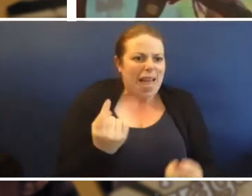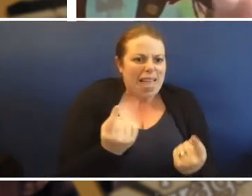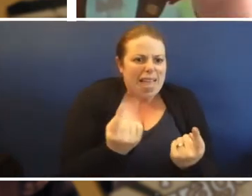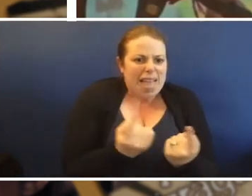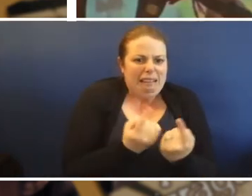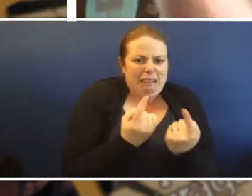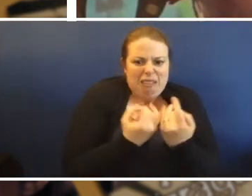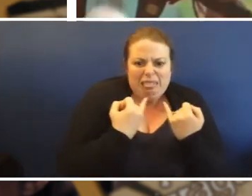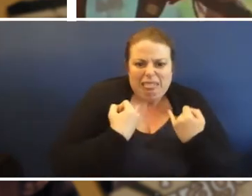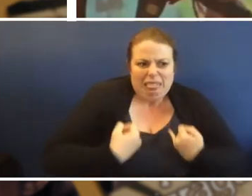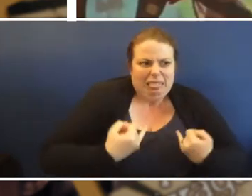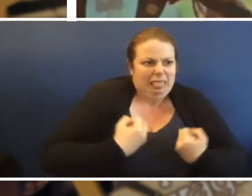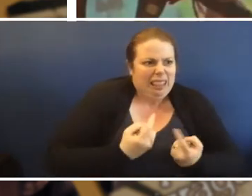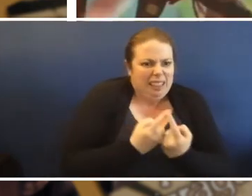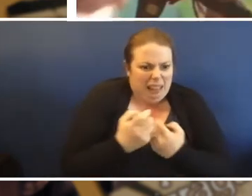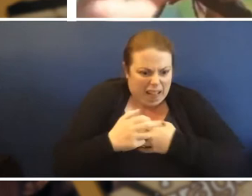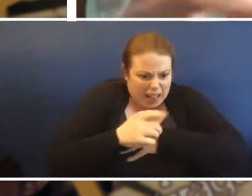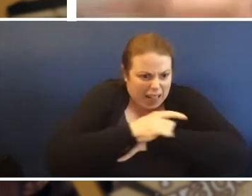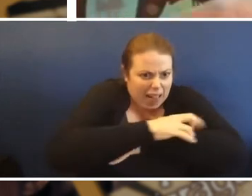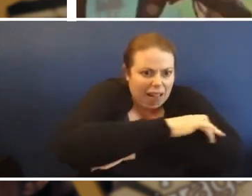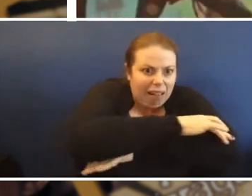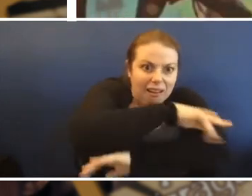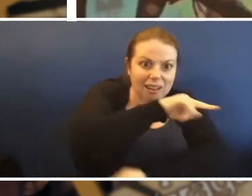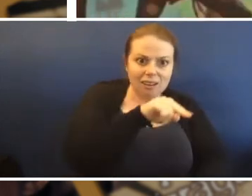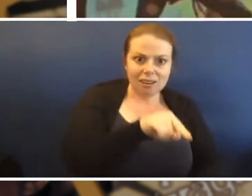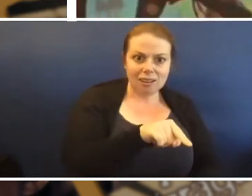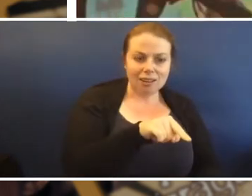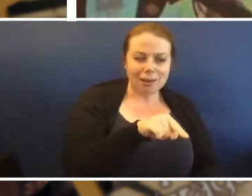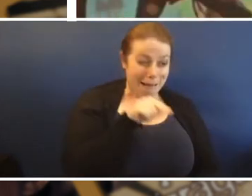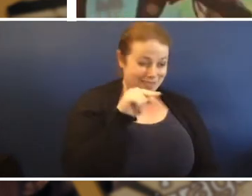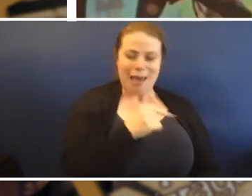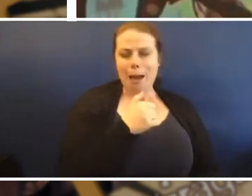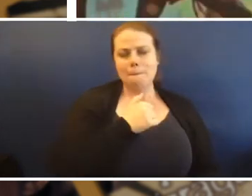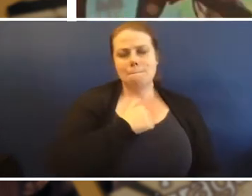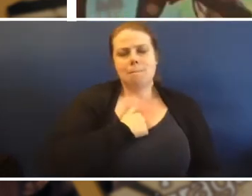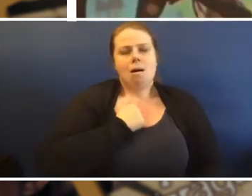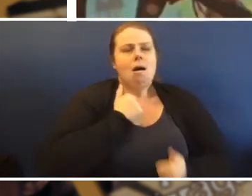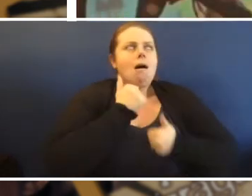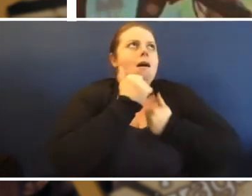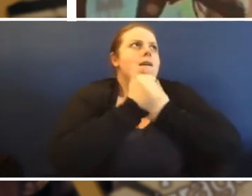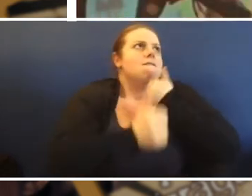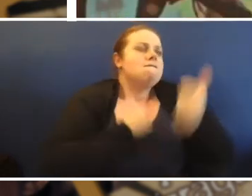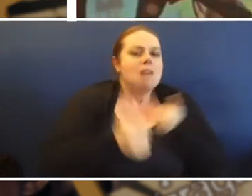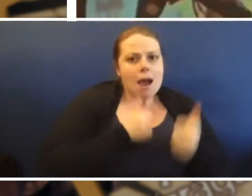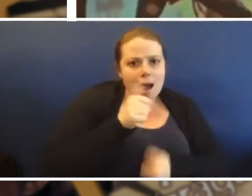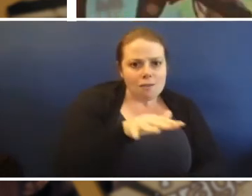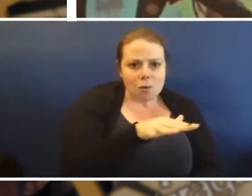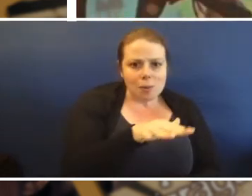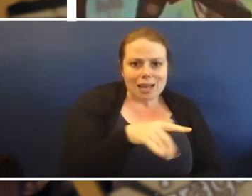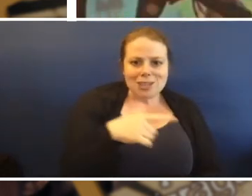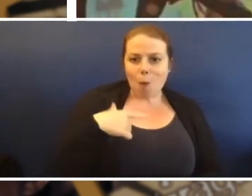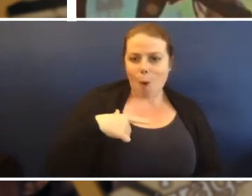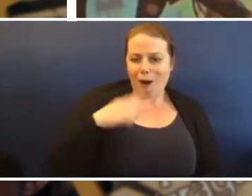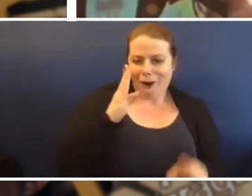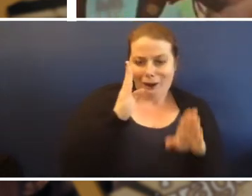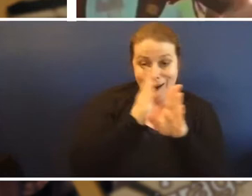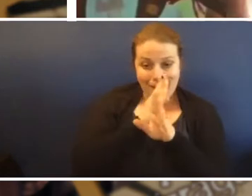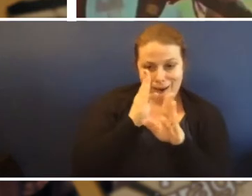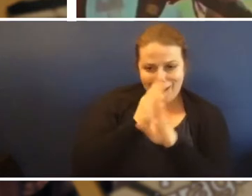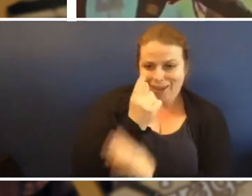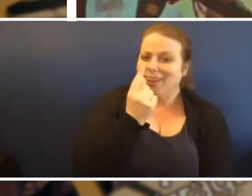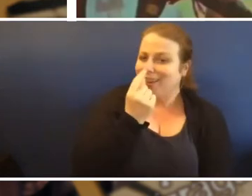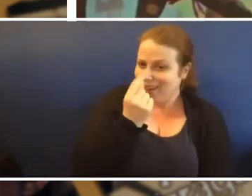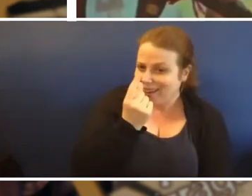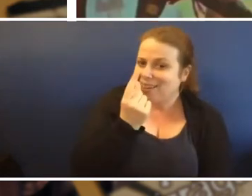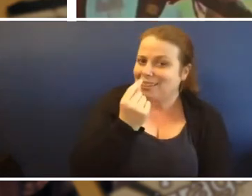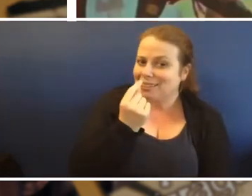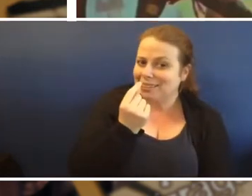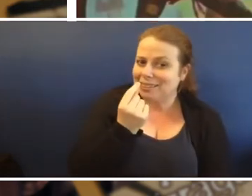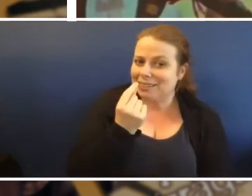googly things and creepy, crawly things. That was my favorite place because I used to go hunting there